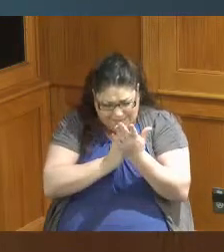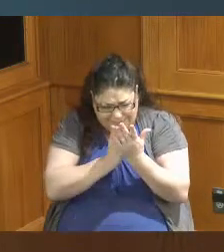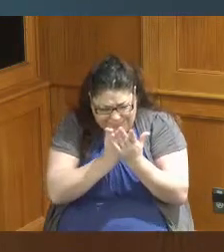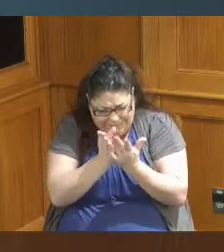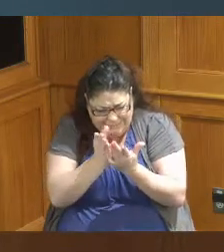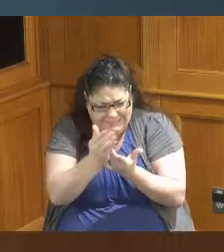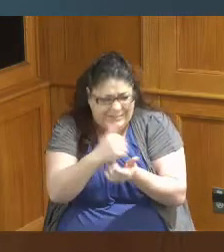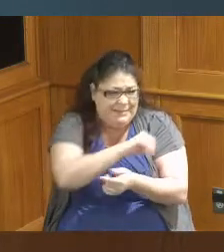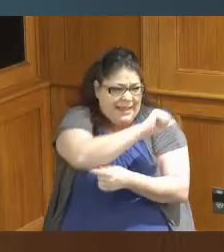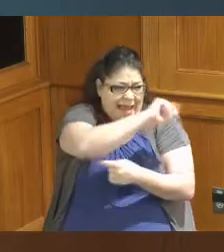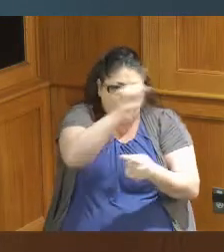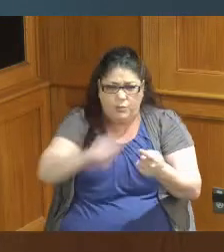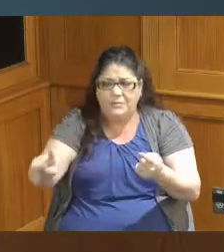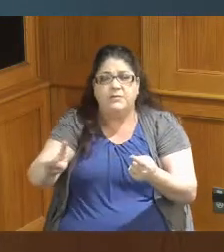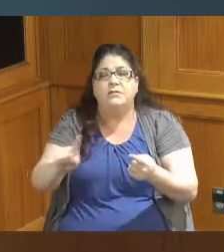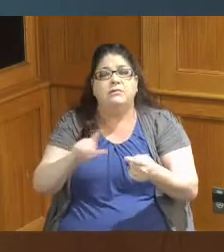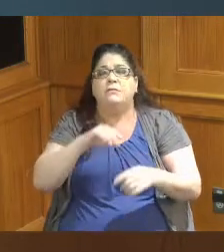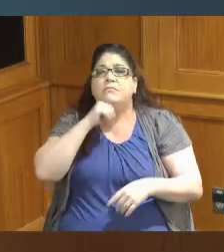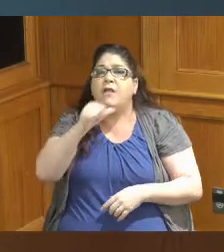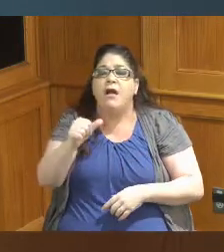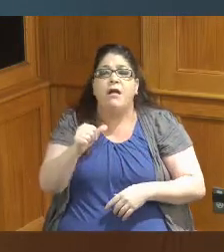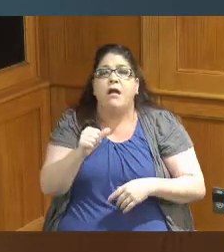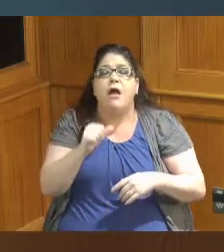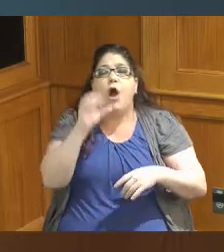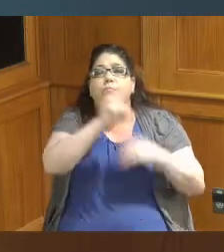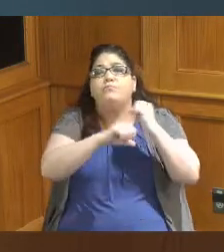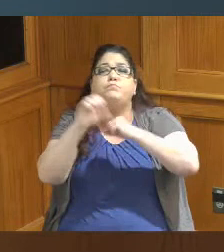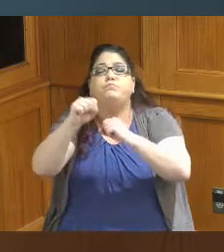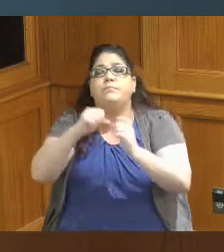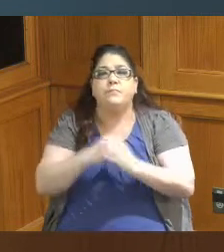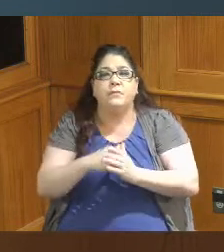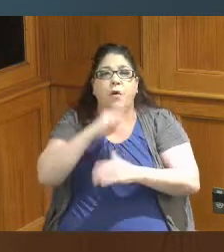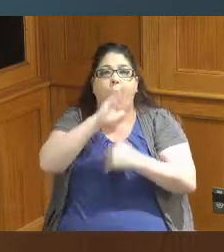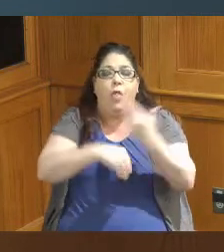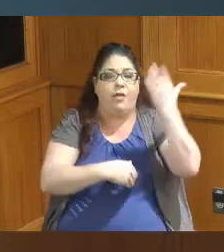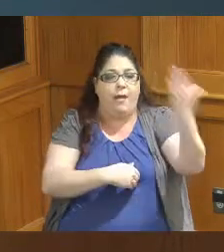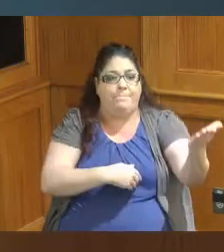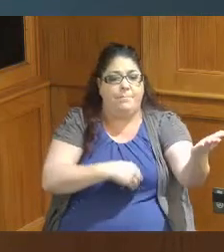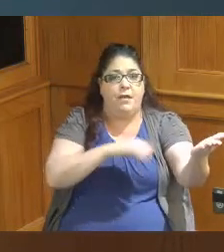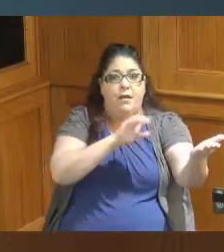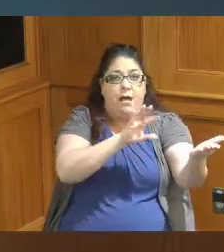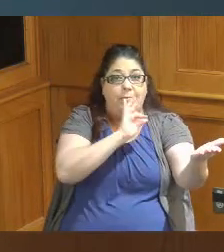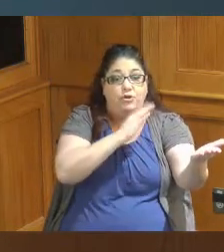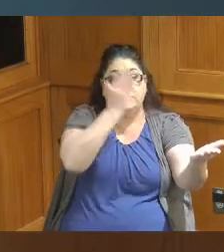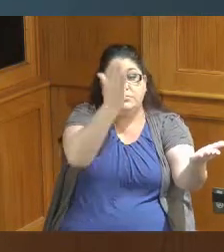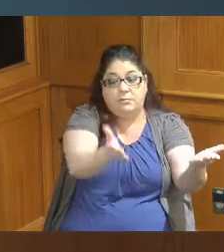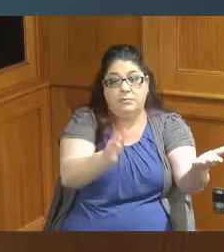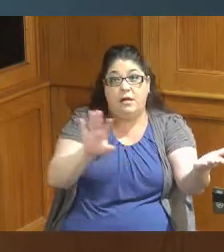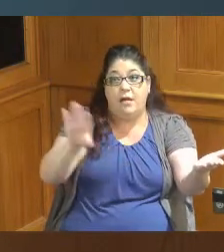way we can make an intelligent decision and all options should be presented on the table and they